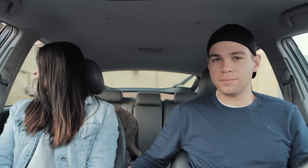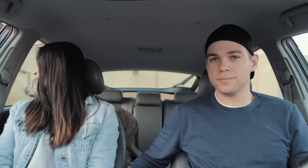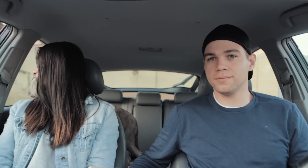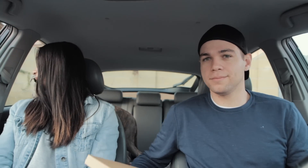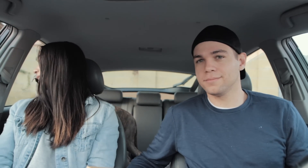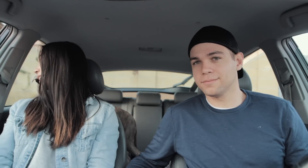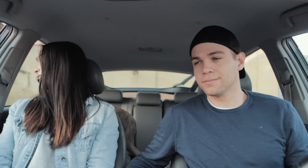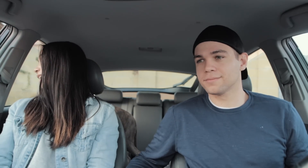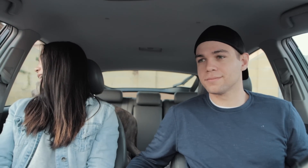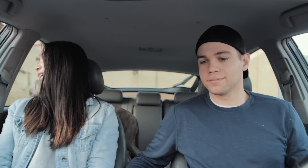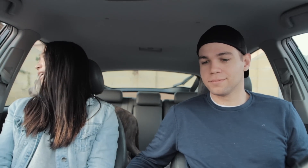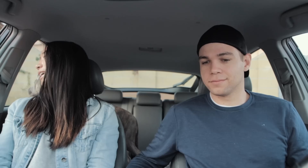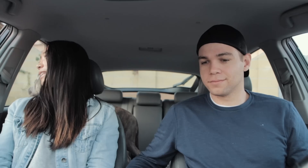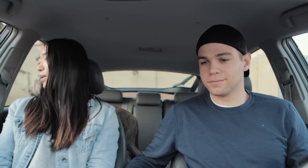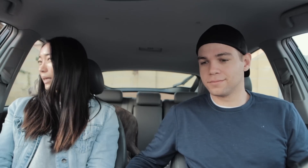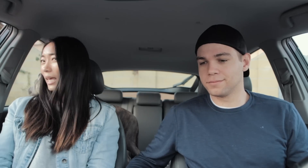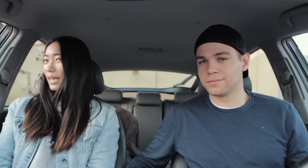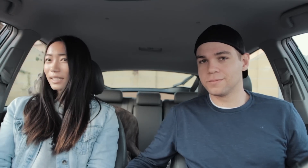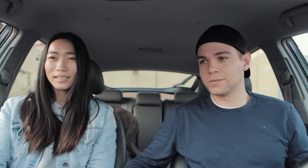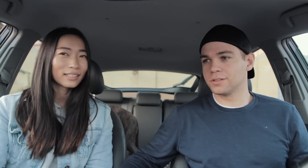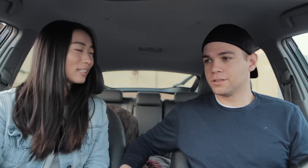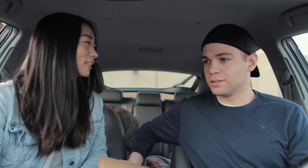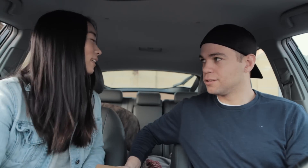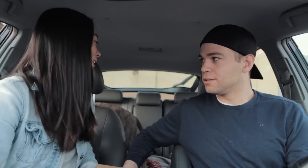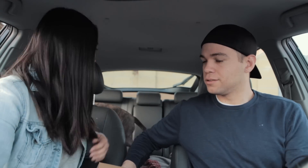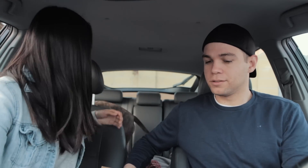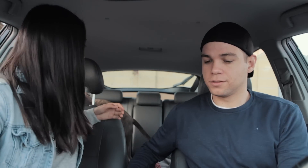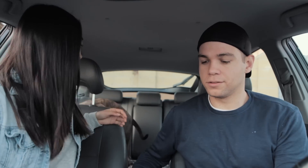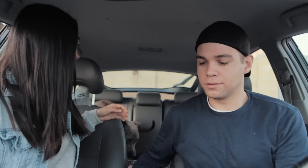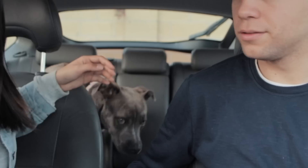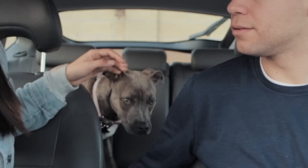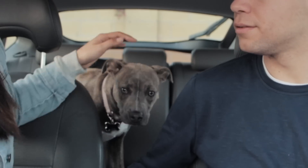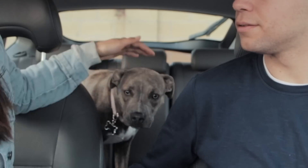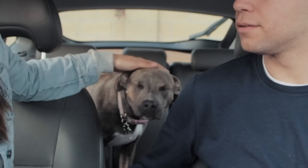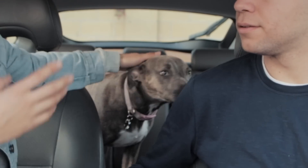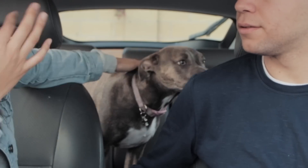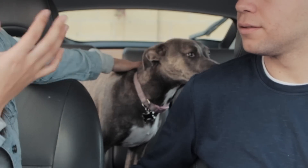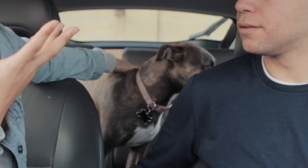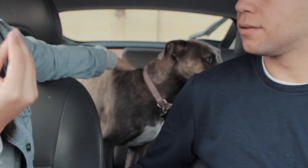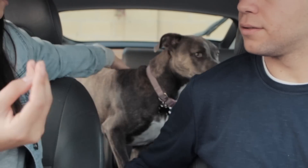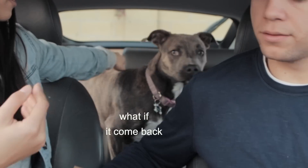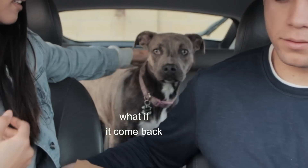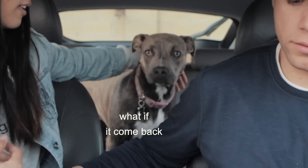E: it's okay *whining* E: It's okay E: it's okay. The cat is gone